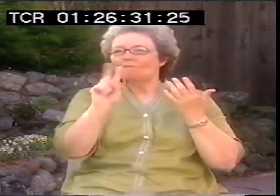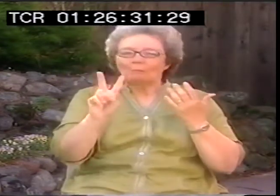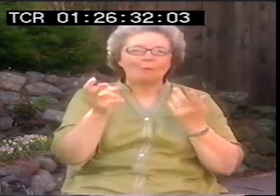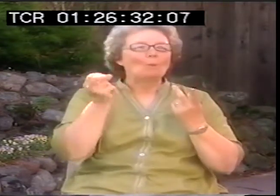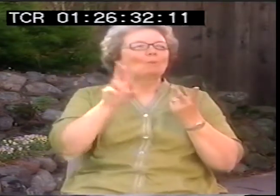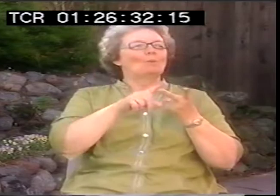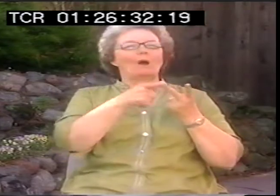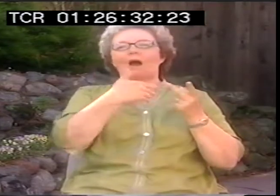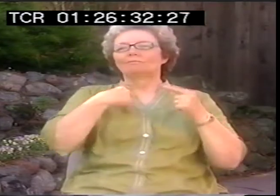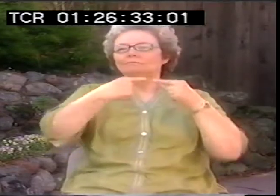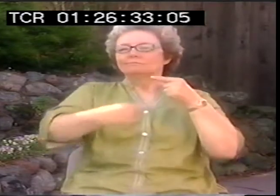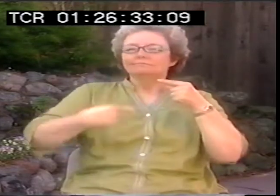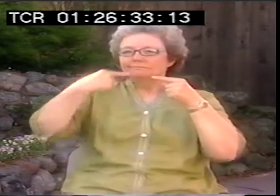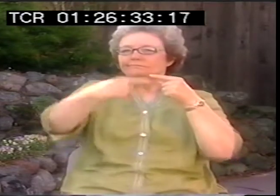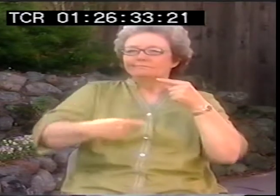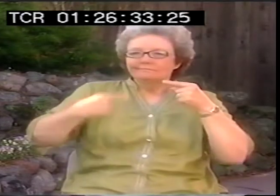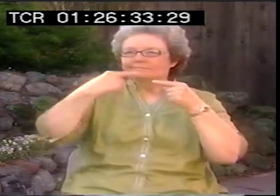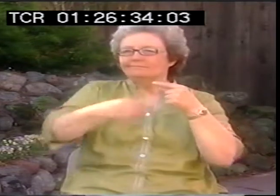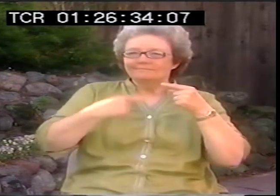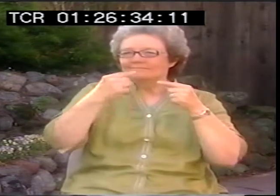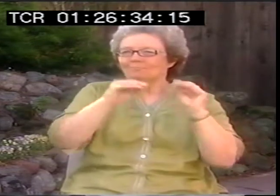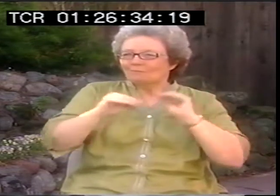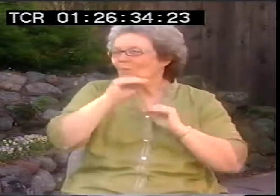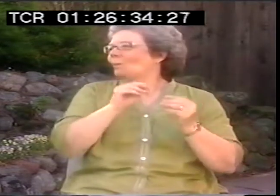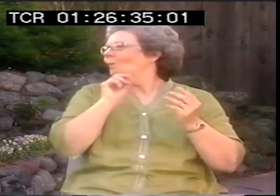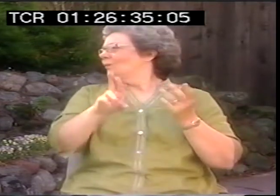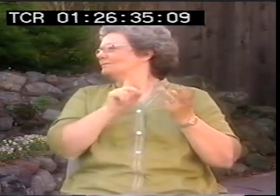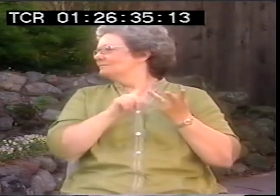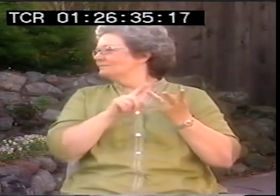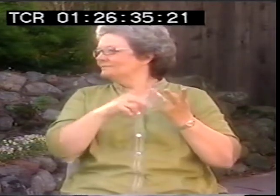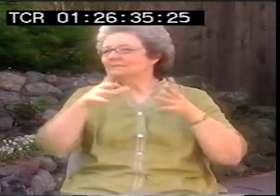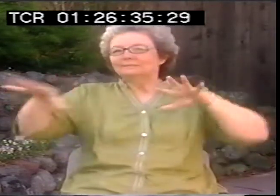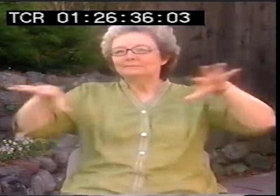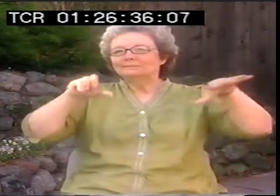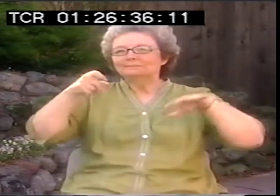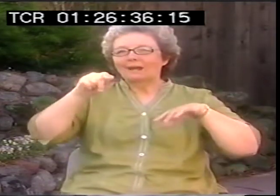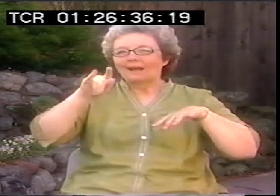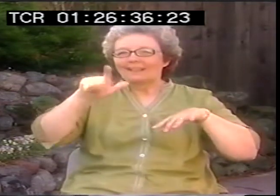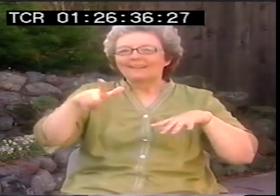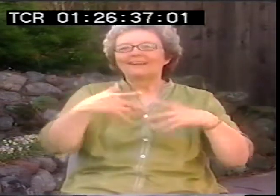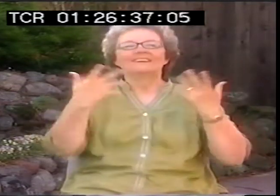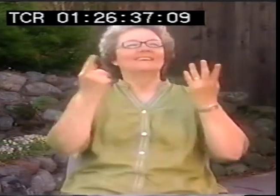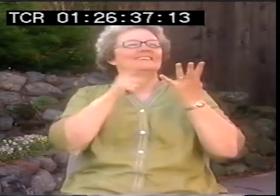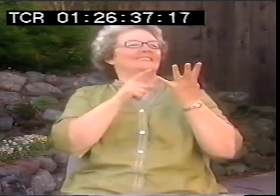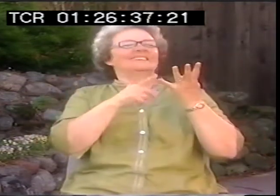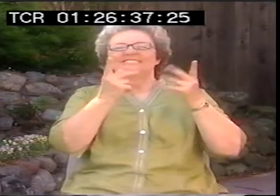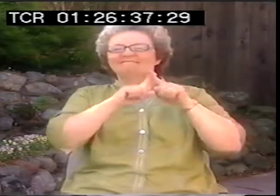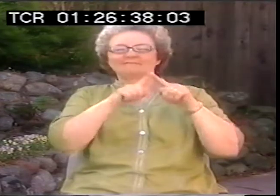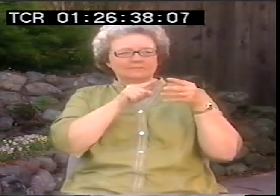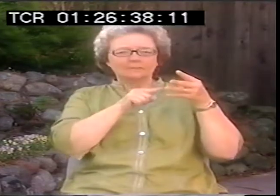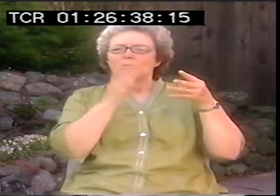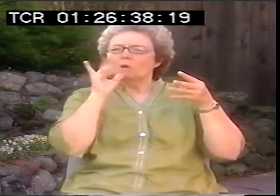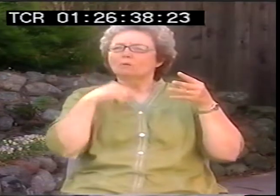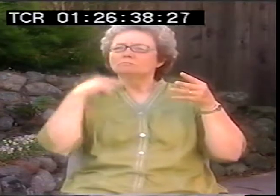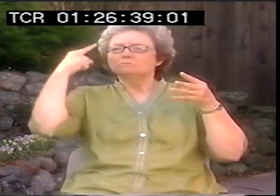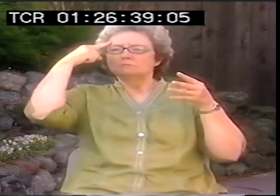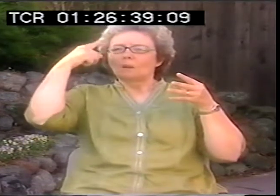You can experiment. You could play with these ASL rules like subject, verb, object, or signing in cycles or putting things